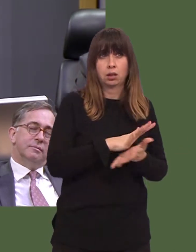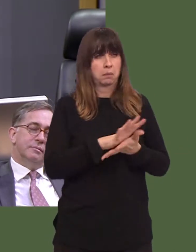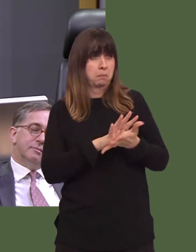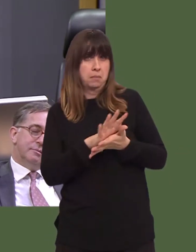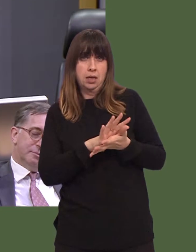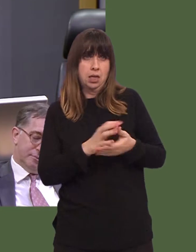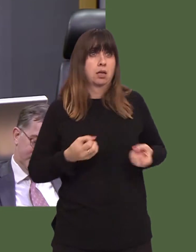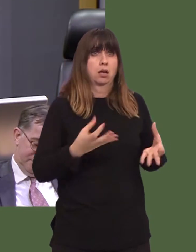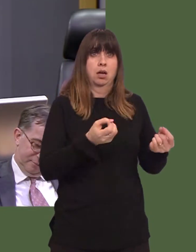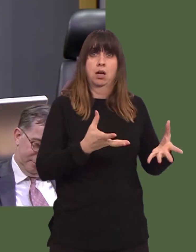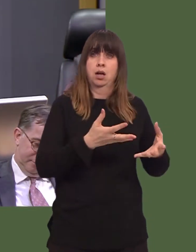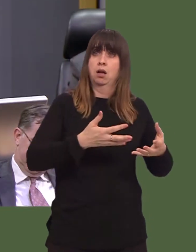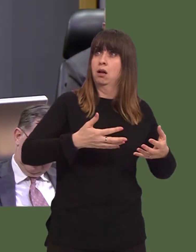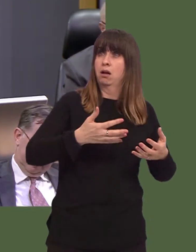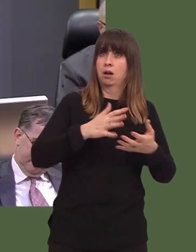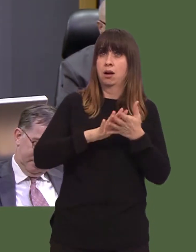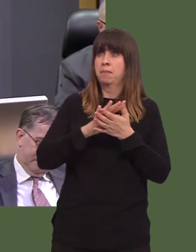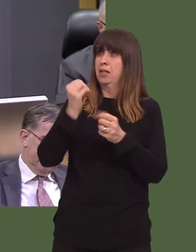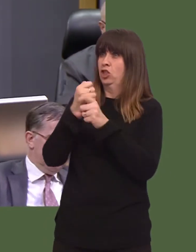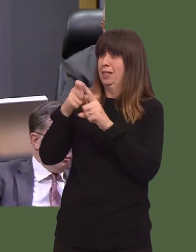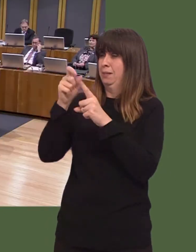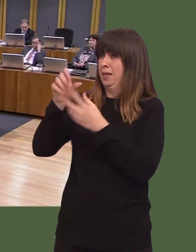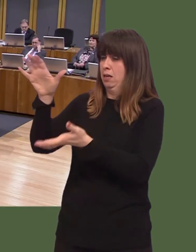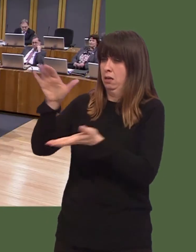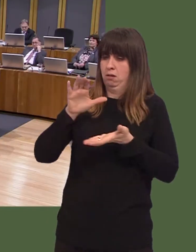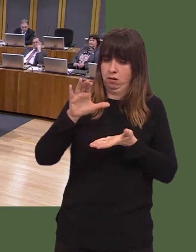health service and other social services for their health and well-being.